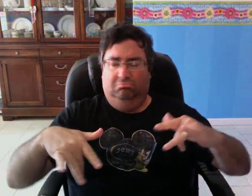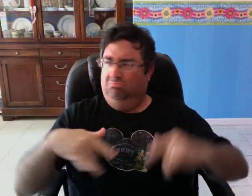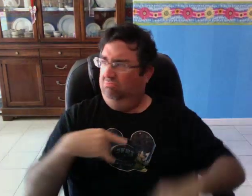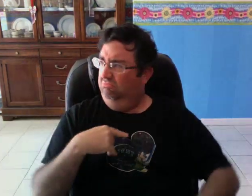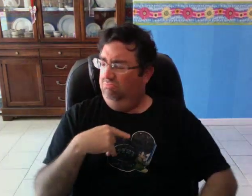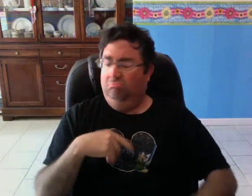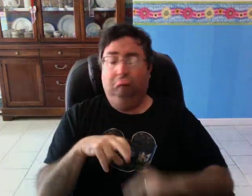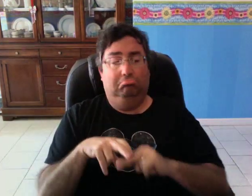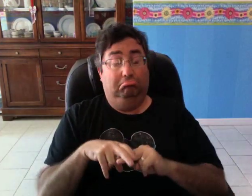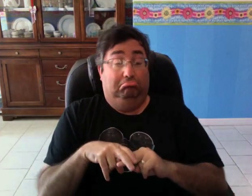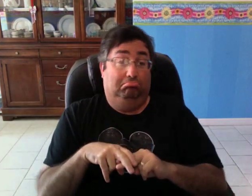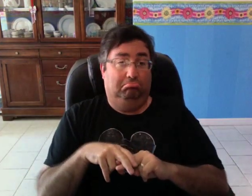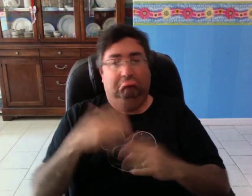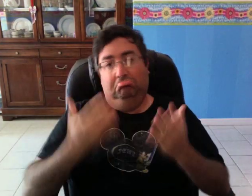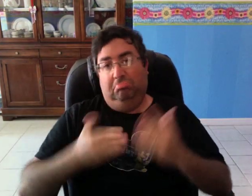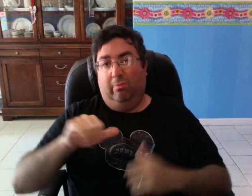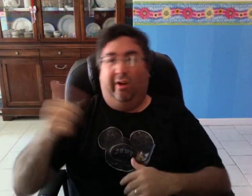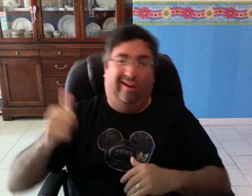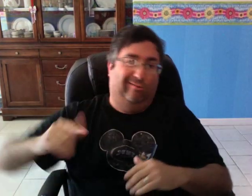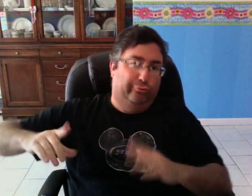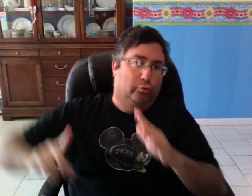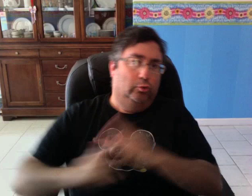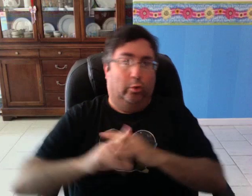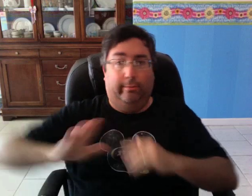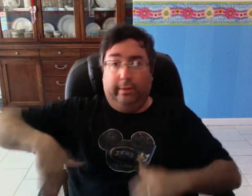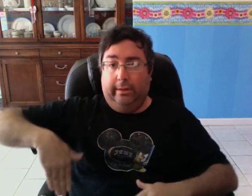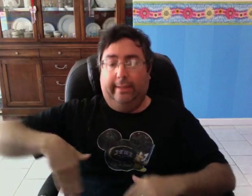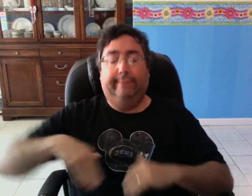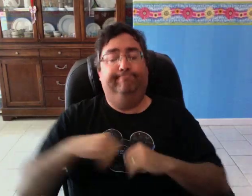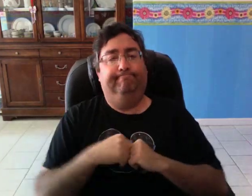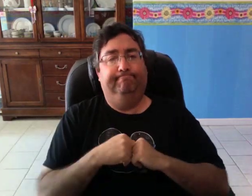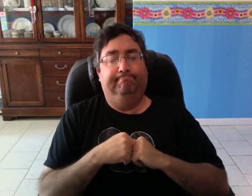I thought "maybe others will show up late".